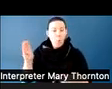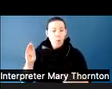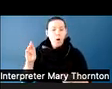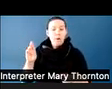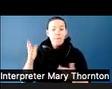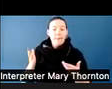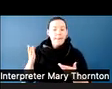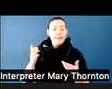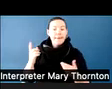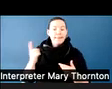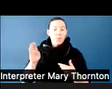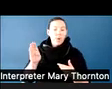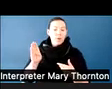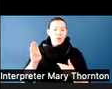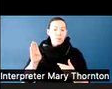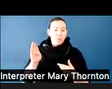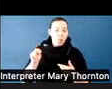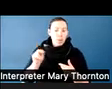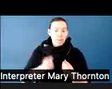and the whole building smells like burned popcorn.